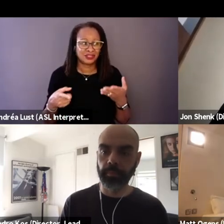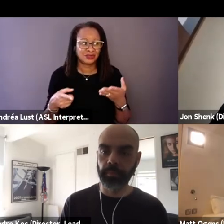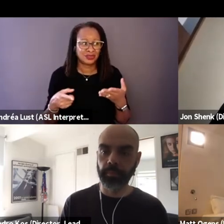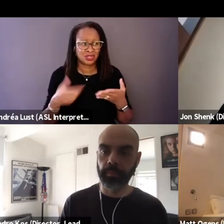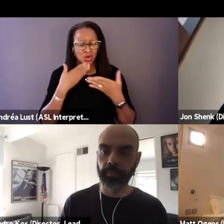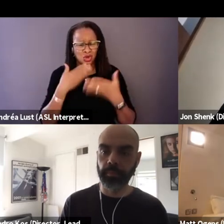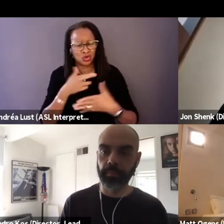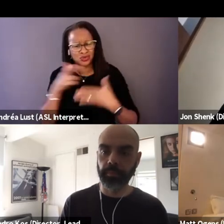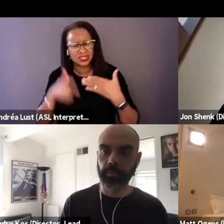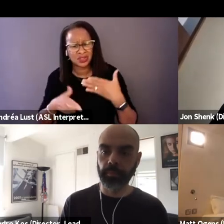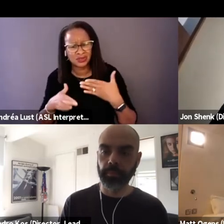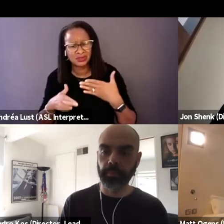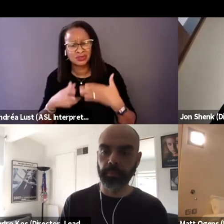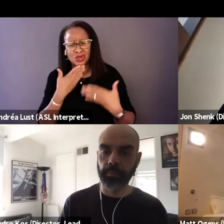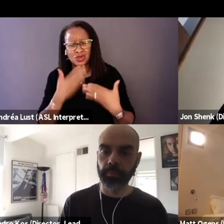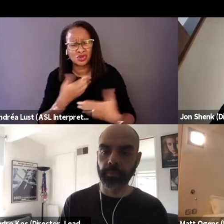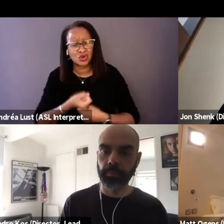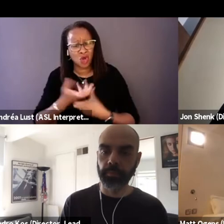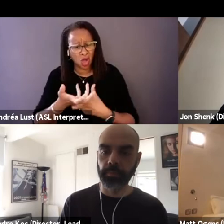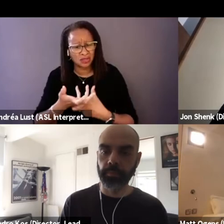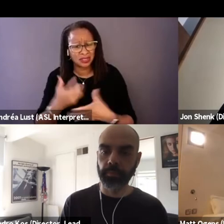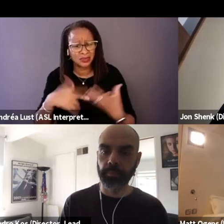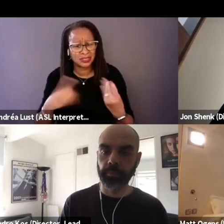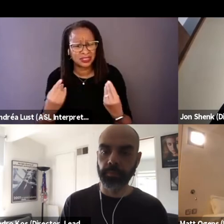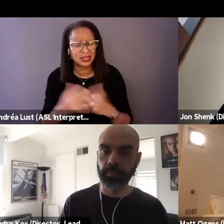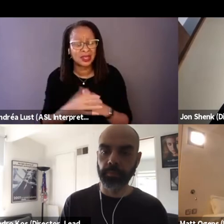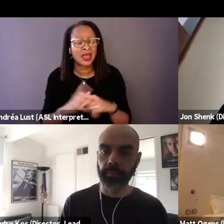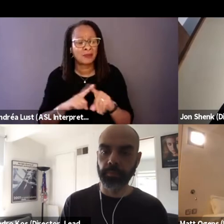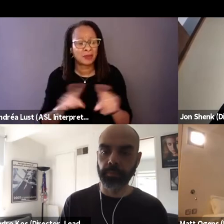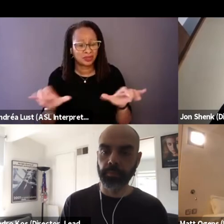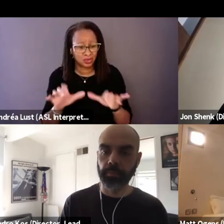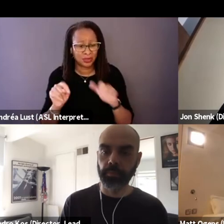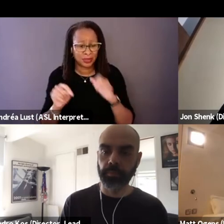a good cause, but doing it in with very, like